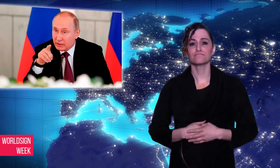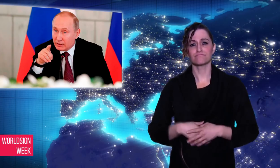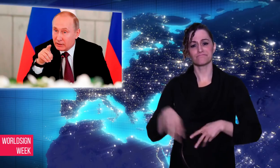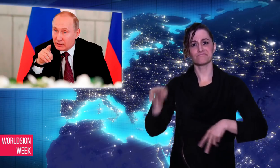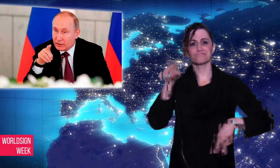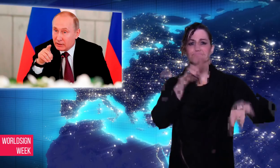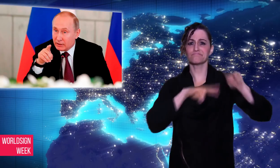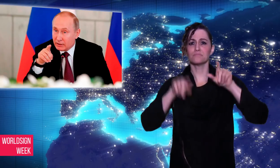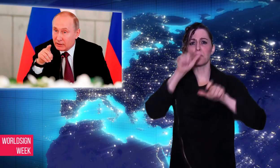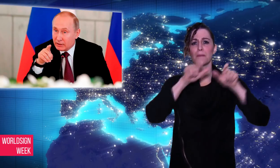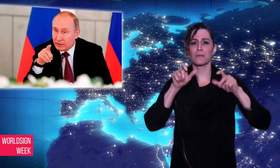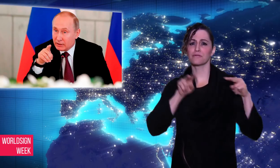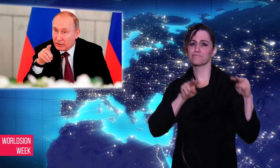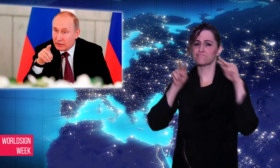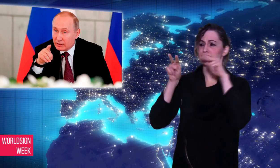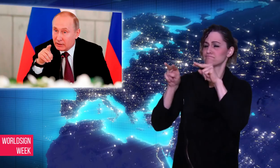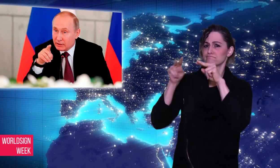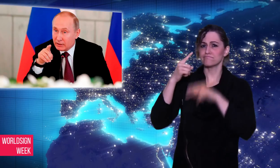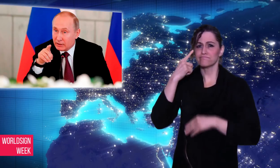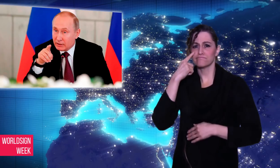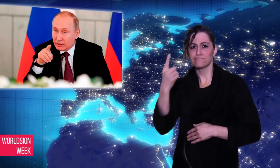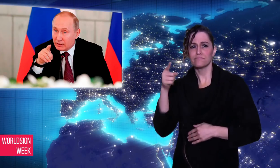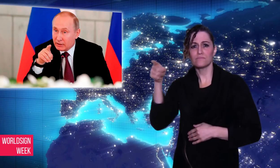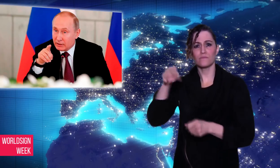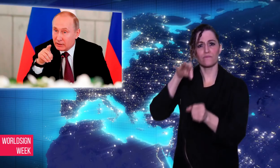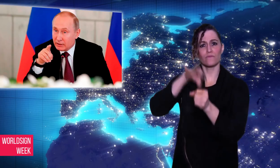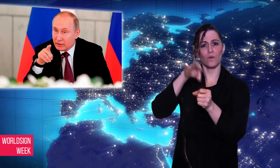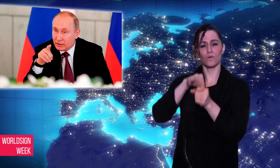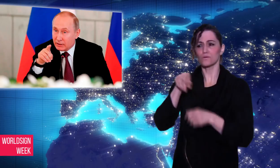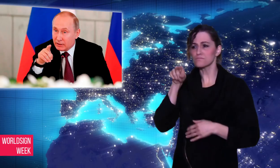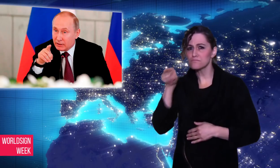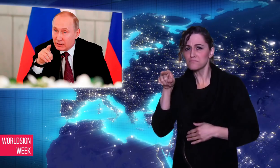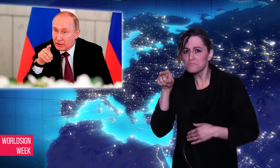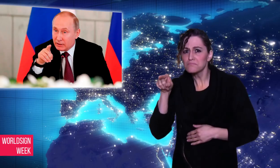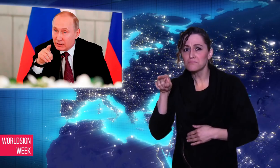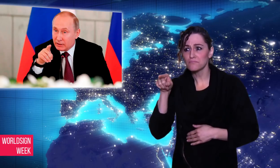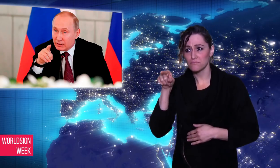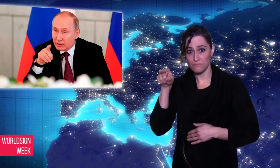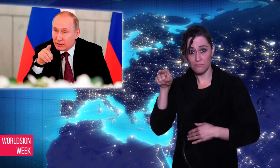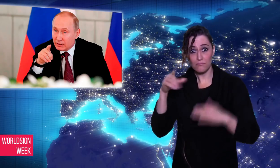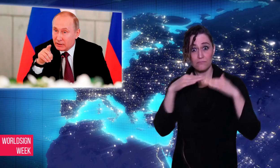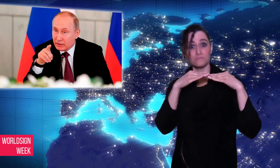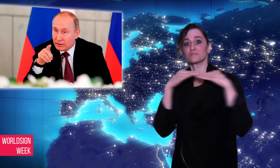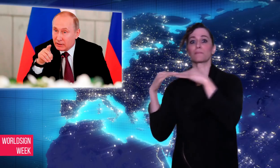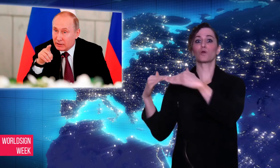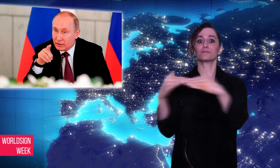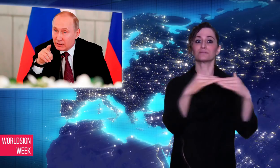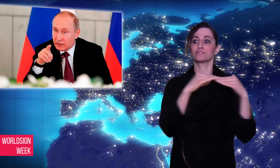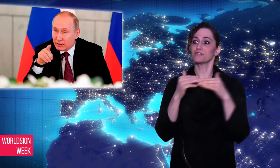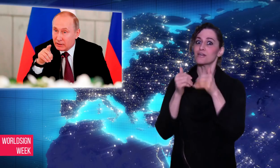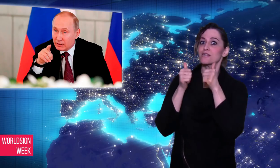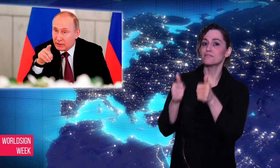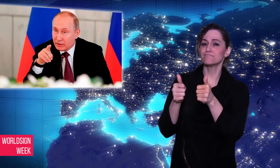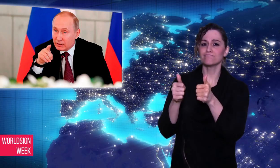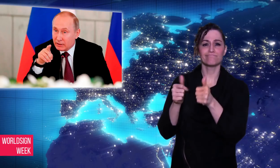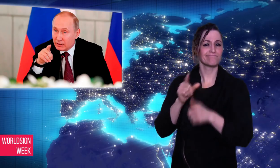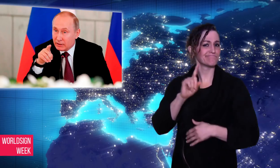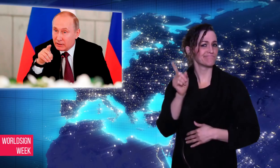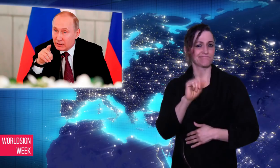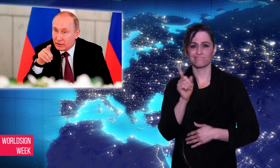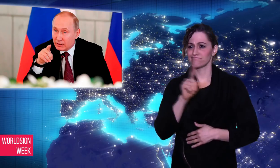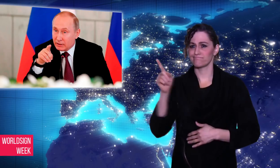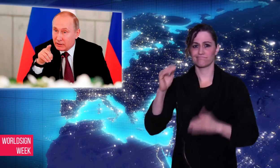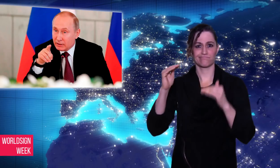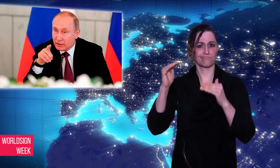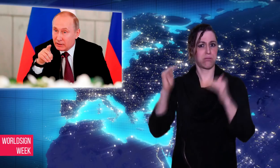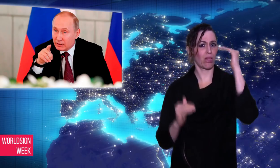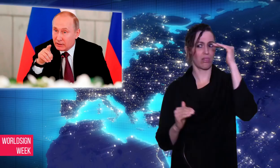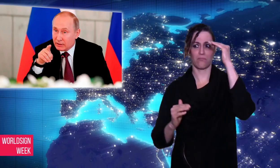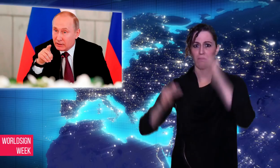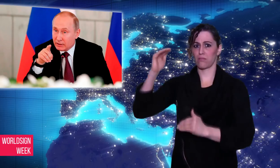Sixty percent of Russians who were